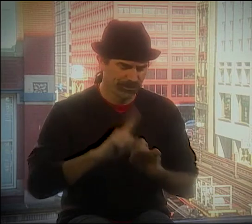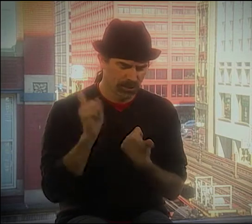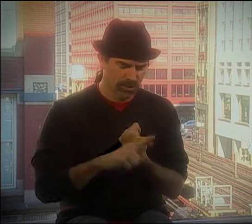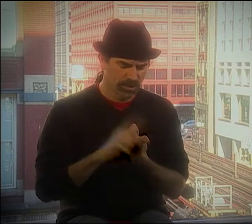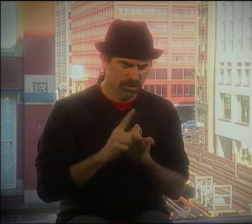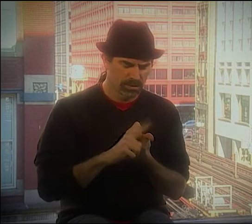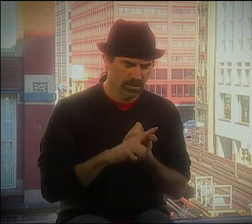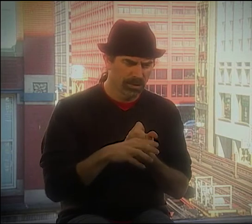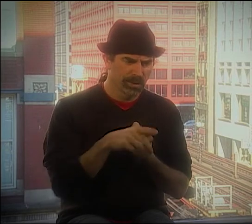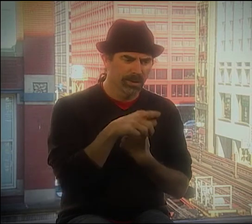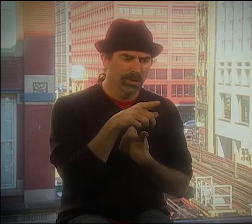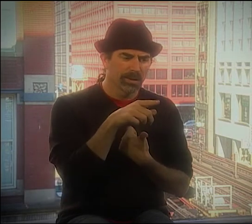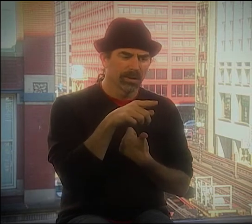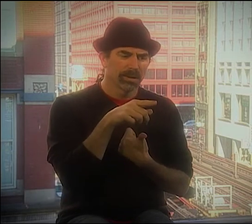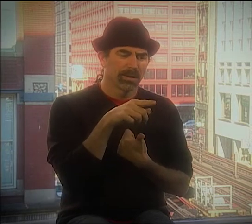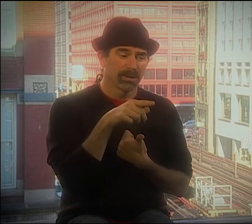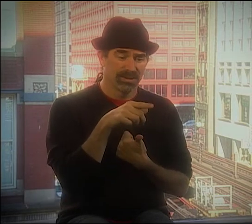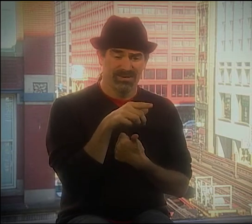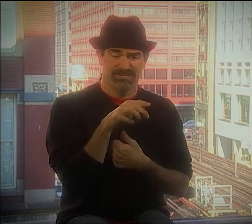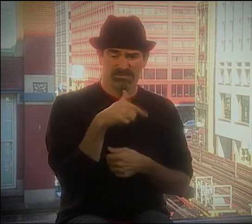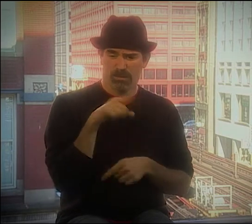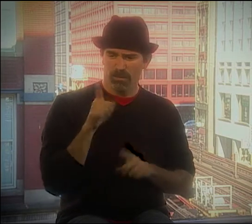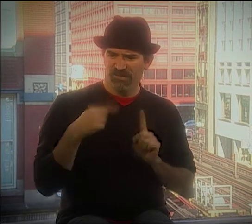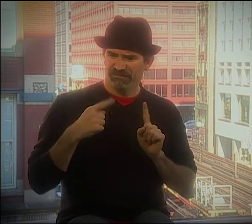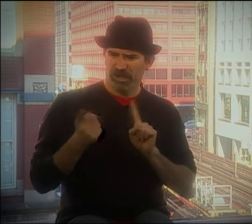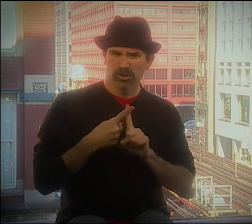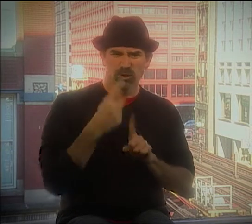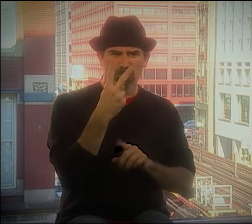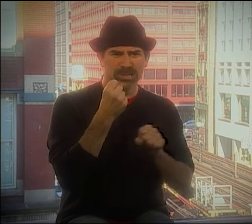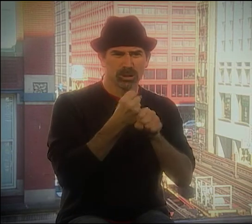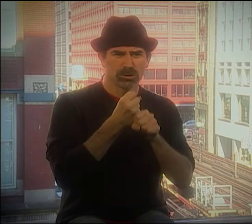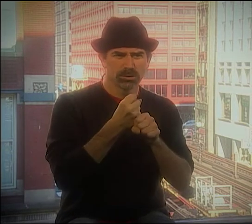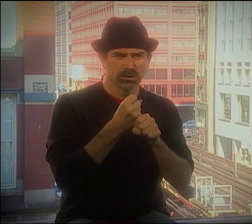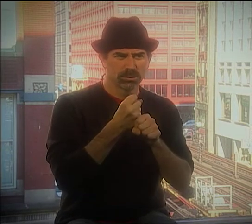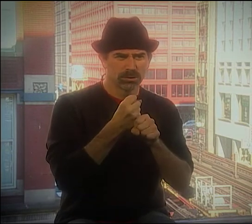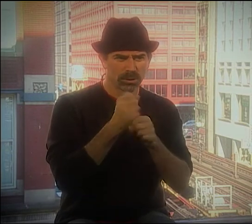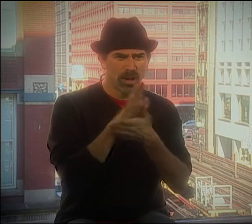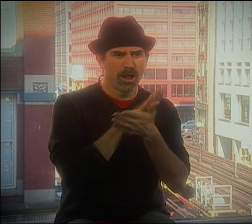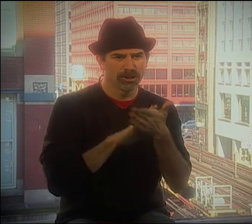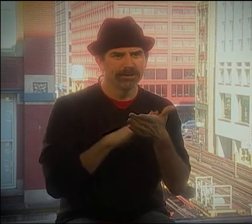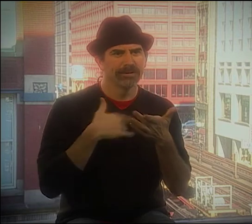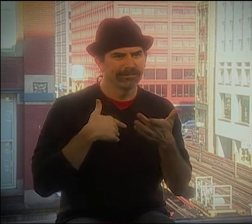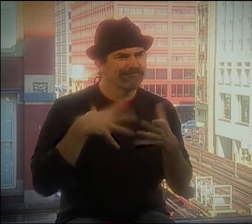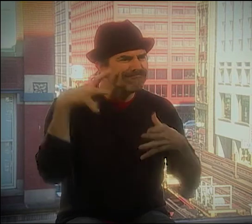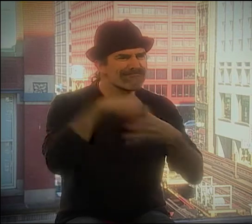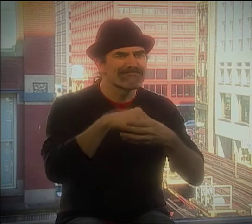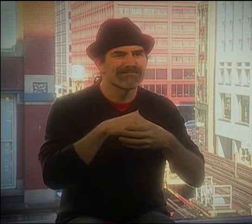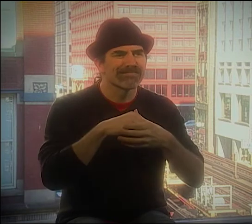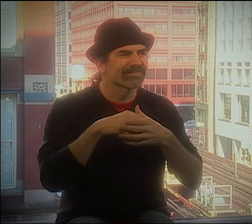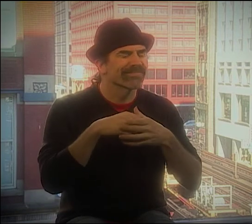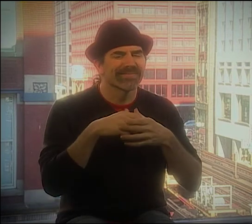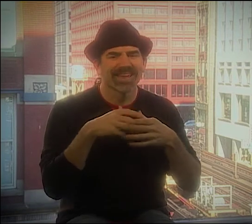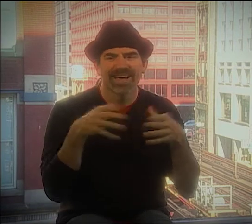WAS THE LADDER TO GET UP TO THAT SPRINGBOARD? IN THE FIRST TWO YEARS OF COLLEGE, I WAS